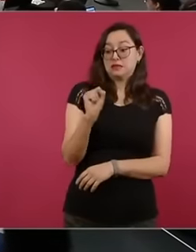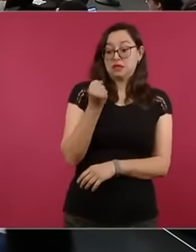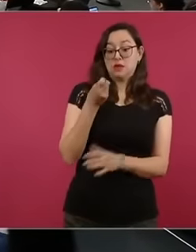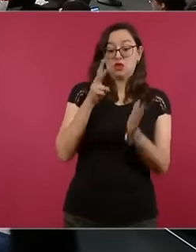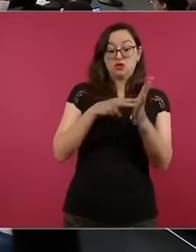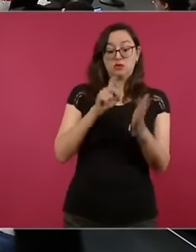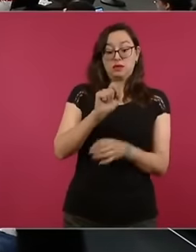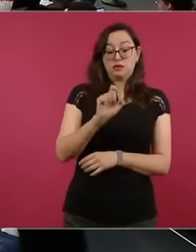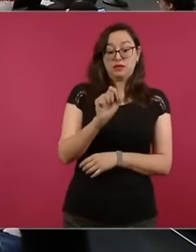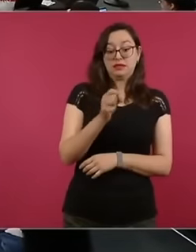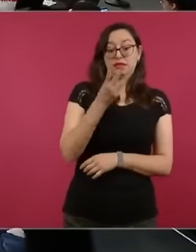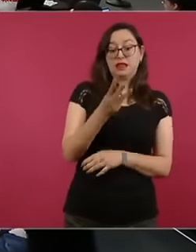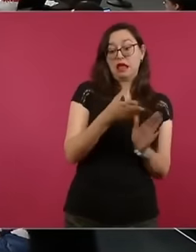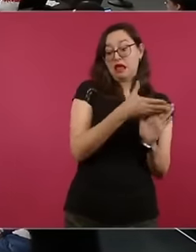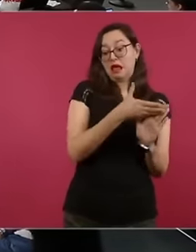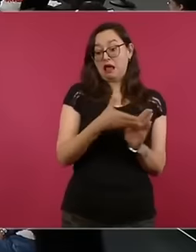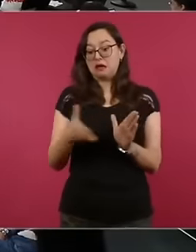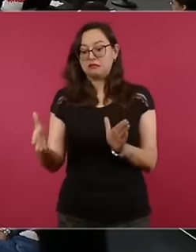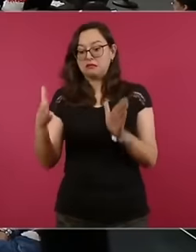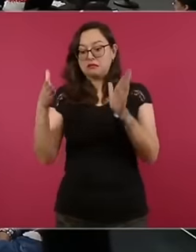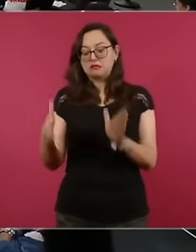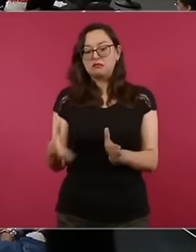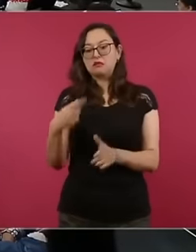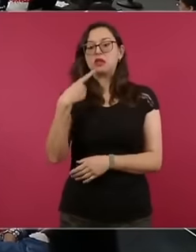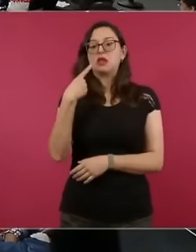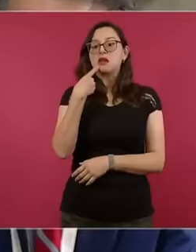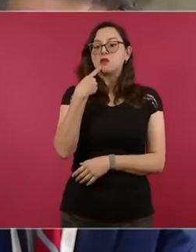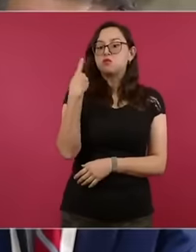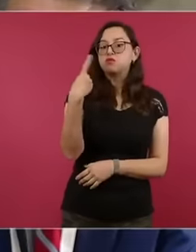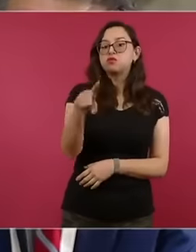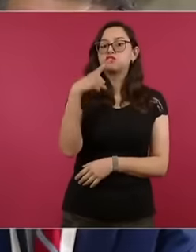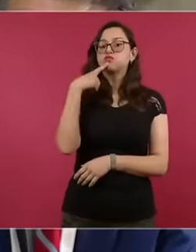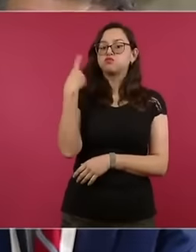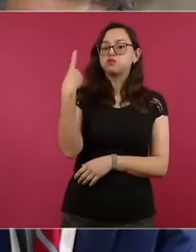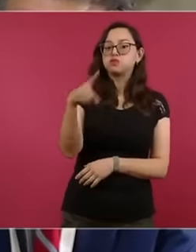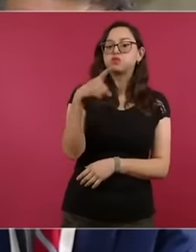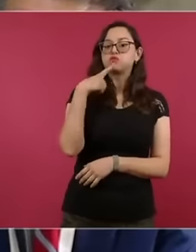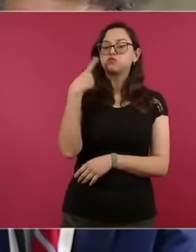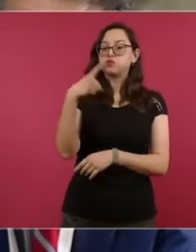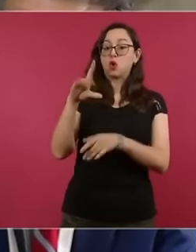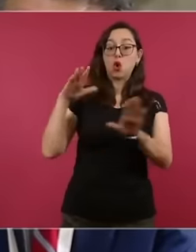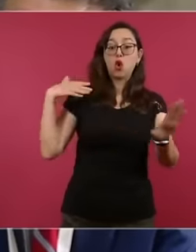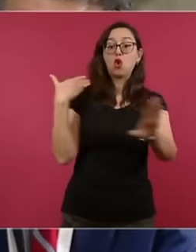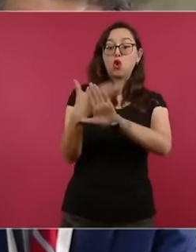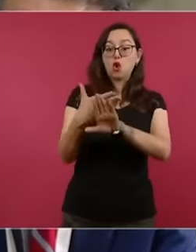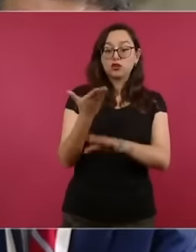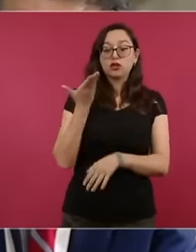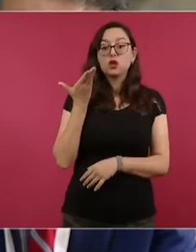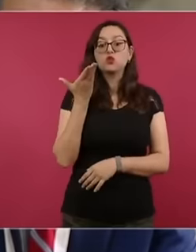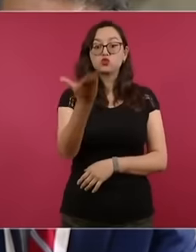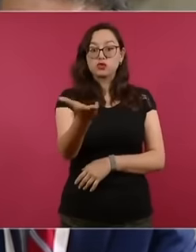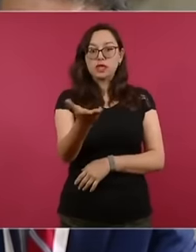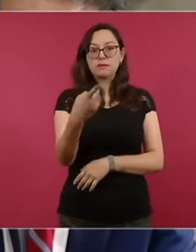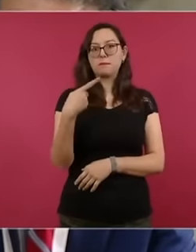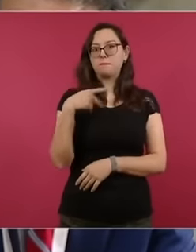more than 50 complaints have been filed against him, it does not mean that all of them are accepted or that